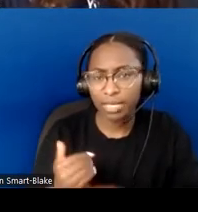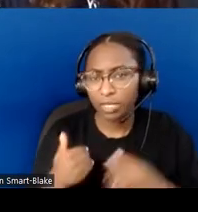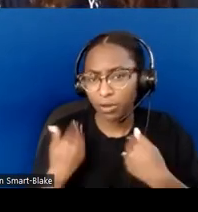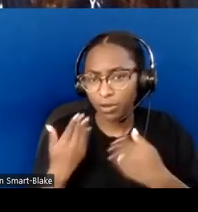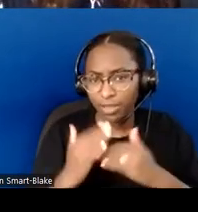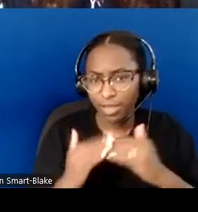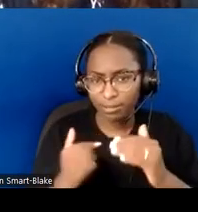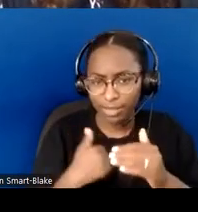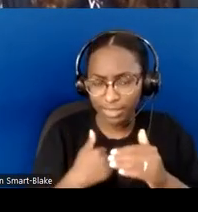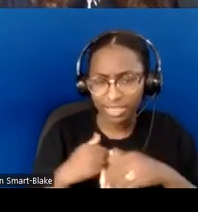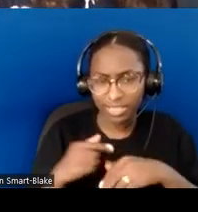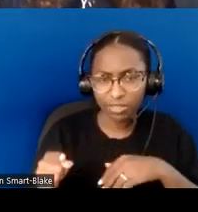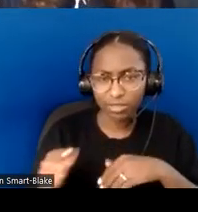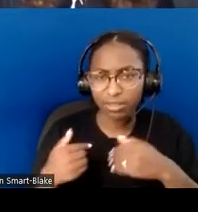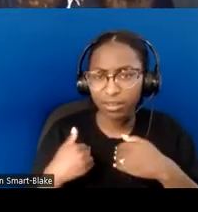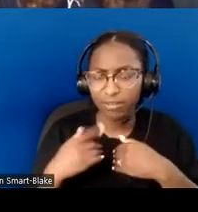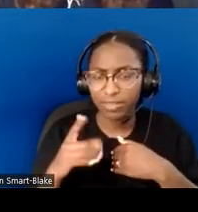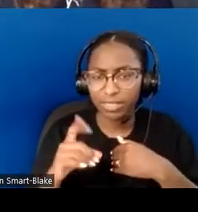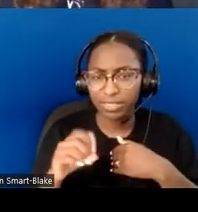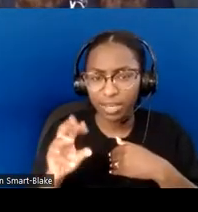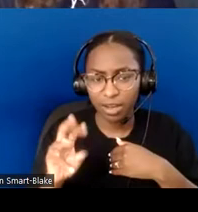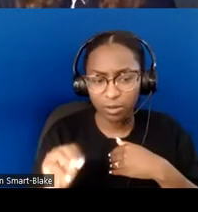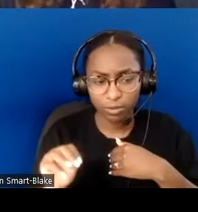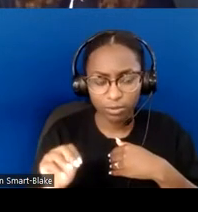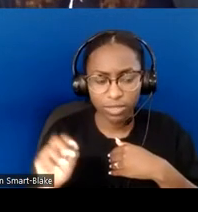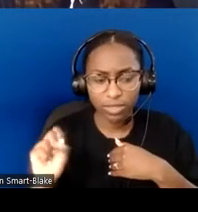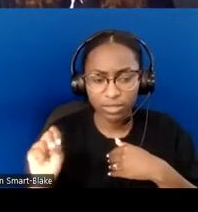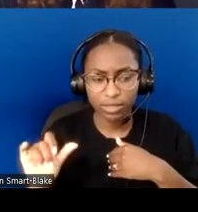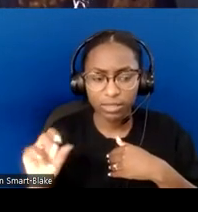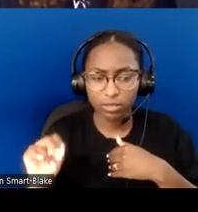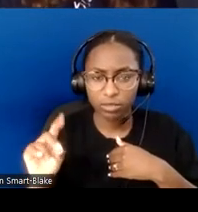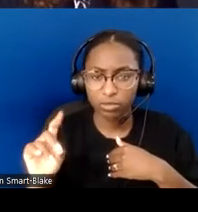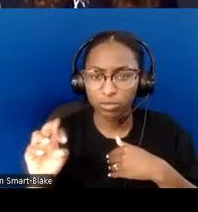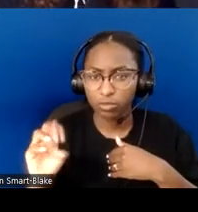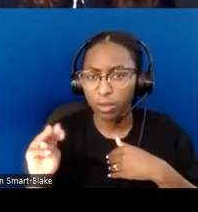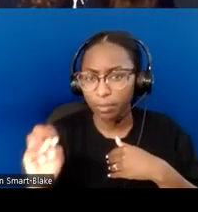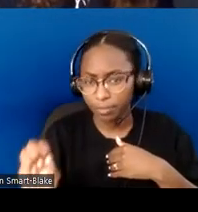of people scheduled to offer special music during the offering time.